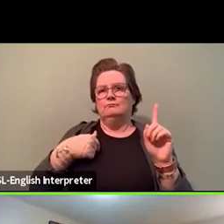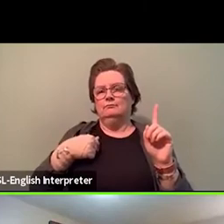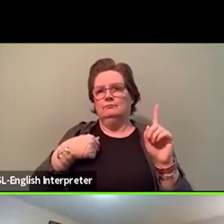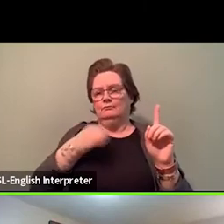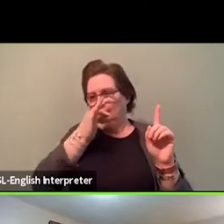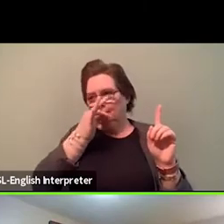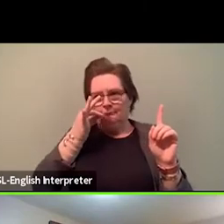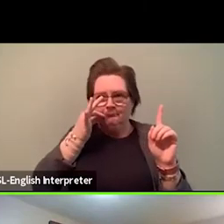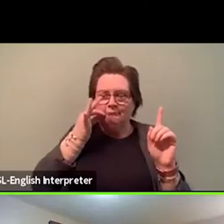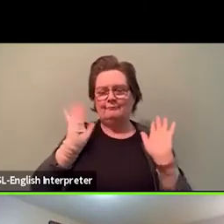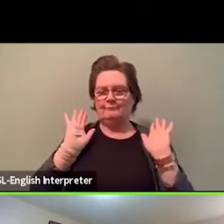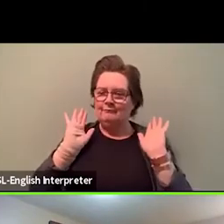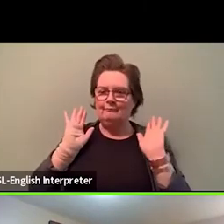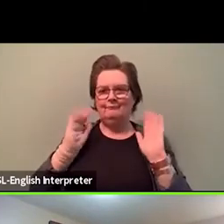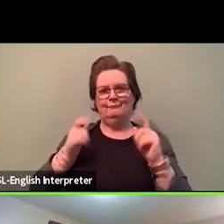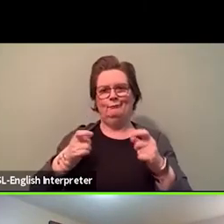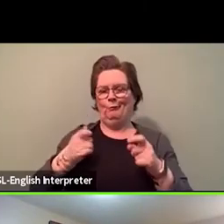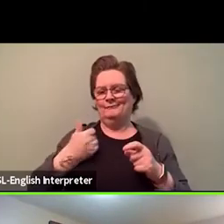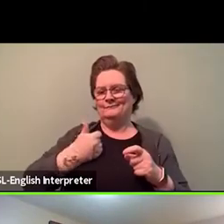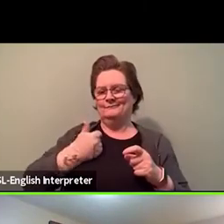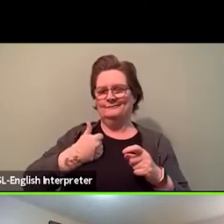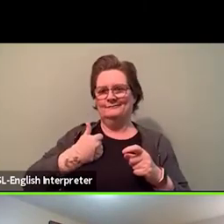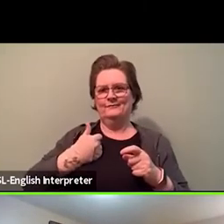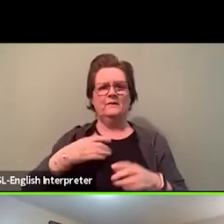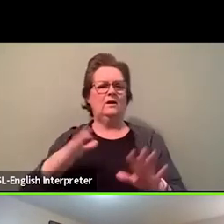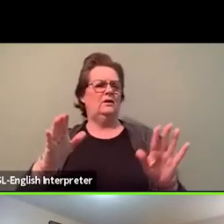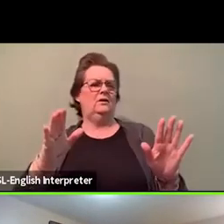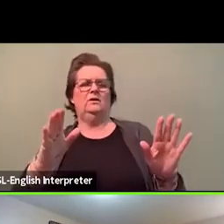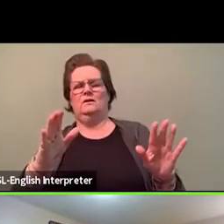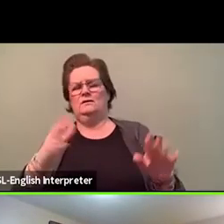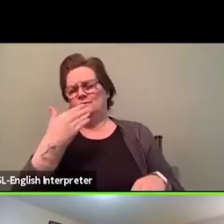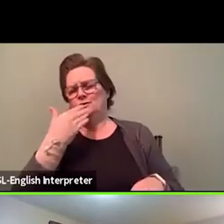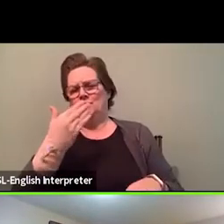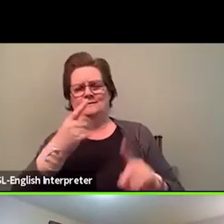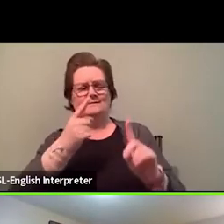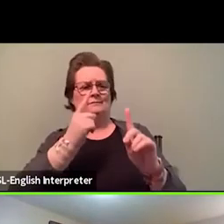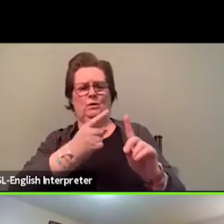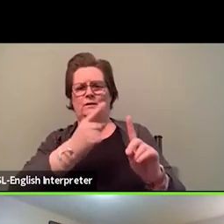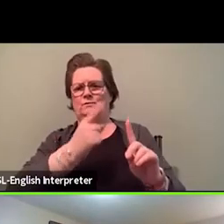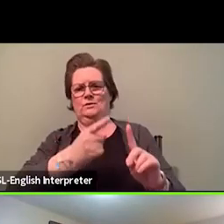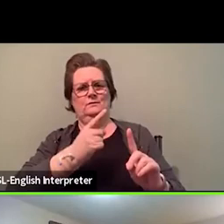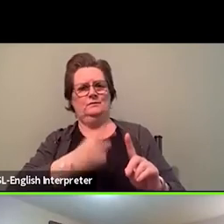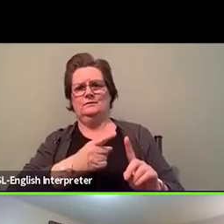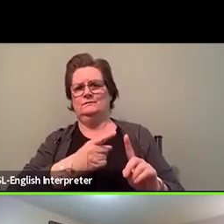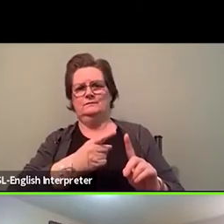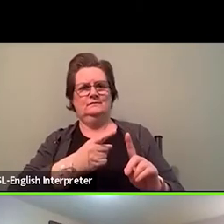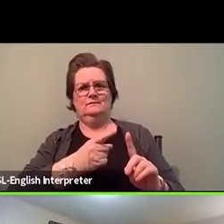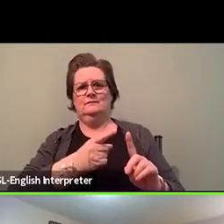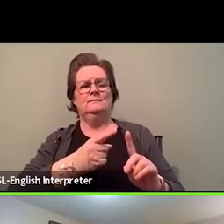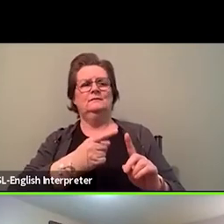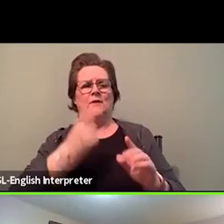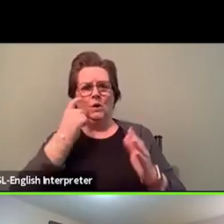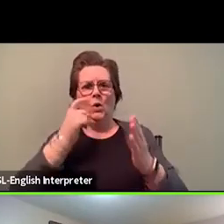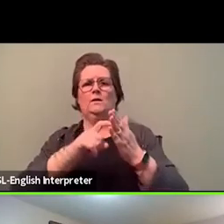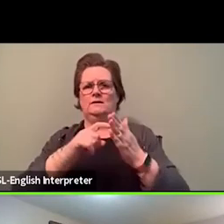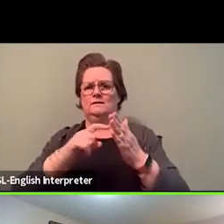totally, emphasizing the disproportionate impacts on BIPOC communities.